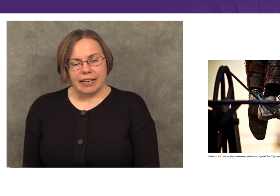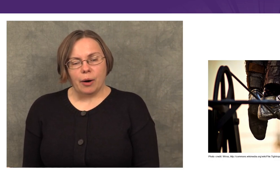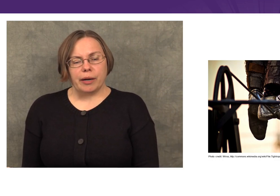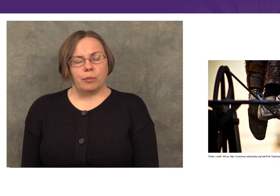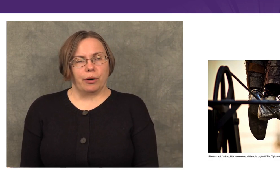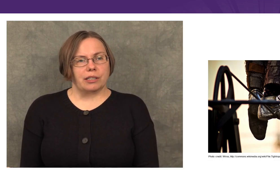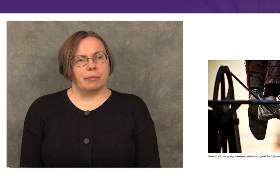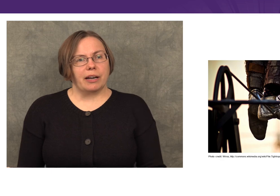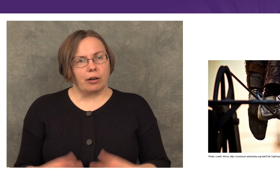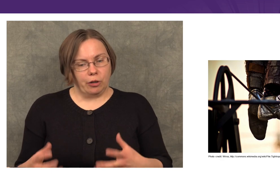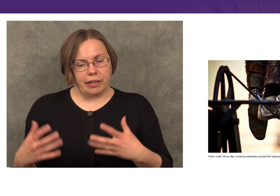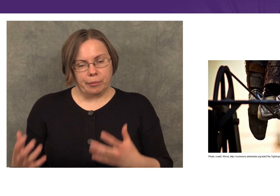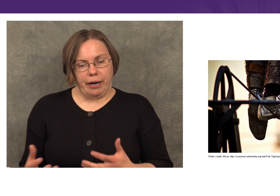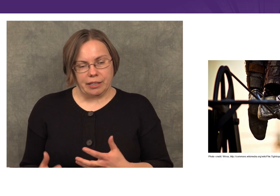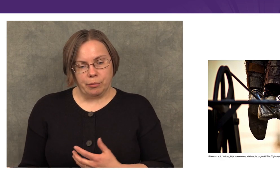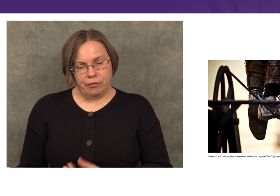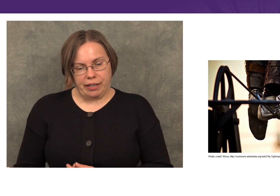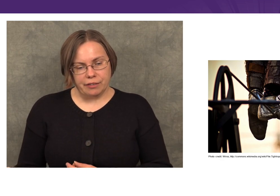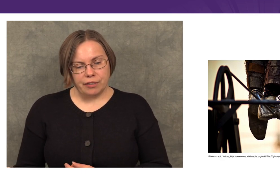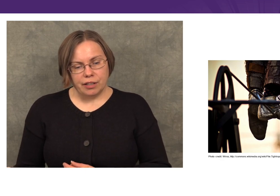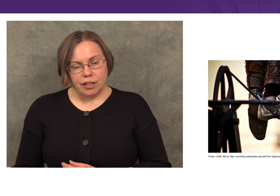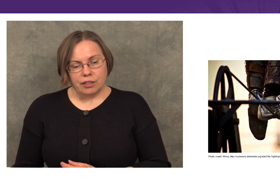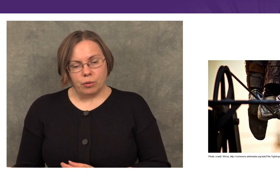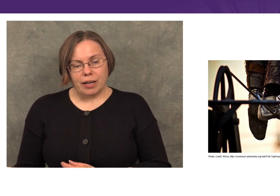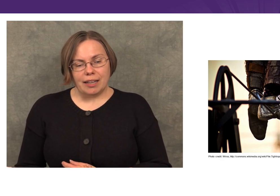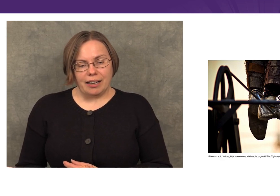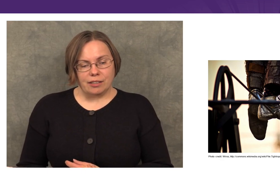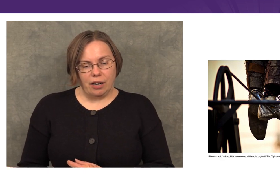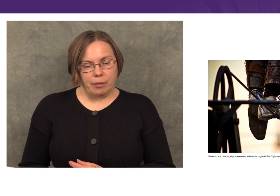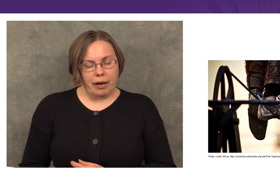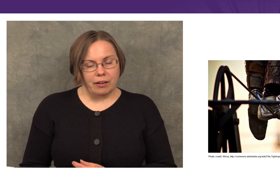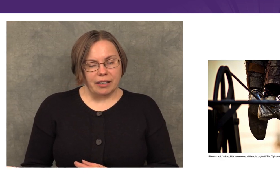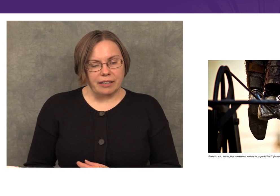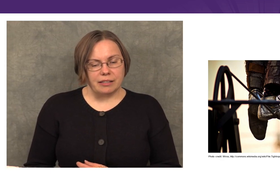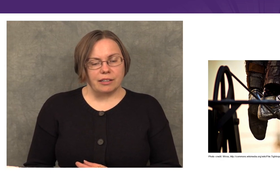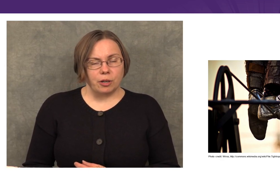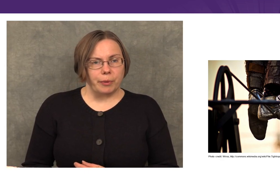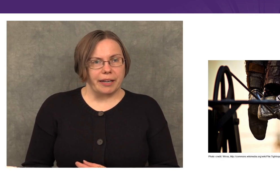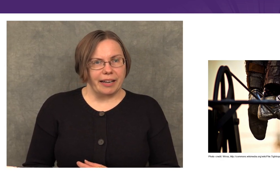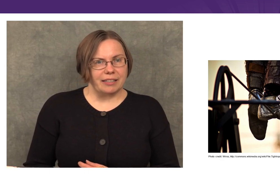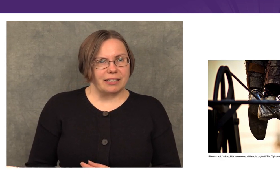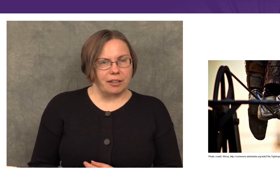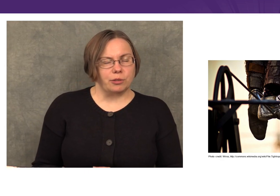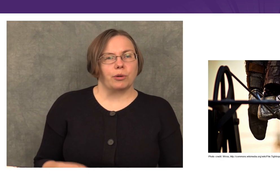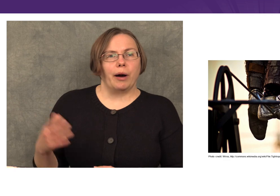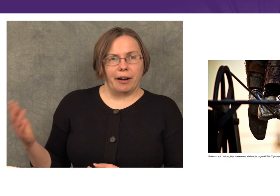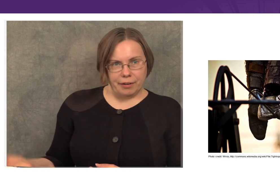and how we can work to make our learning and practice more effective. What I’d like to talk about is interpreting as a skill to acquire.